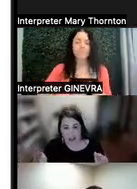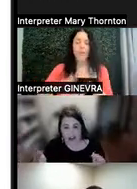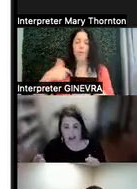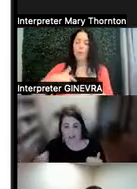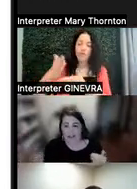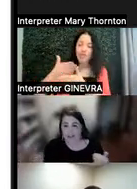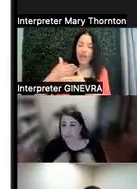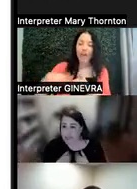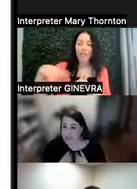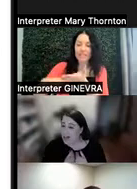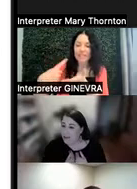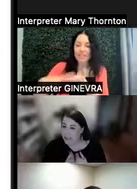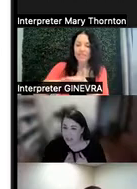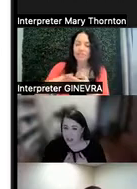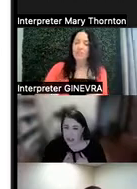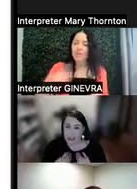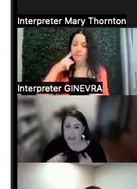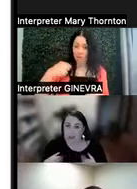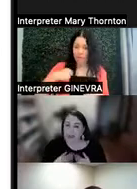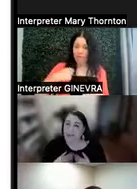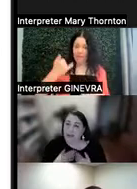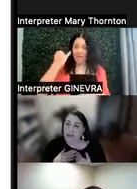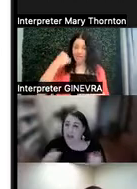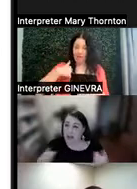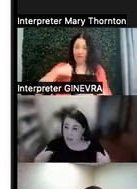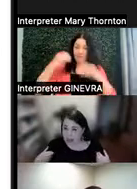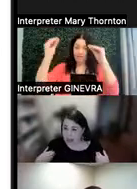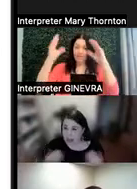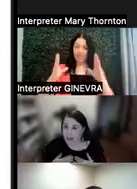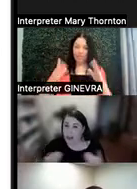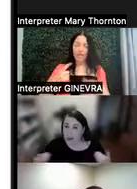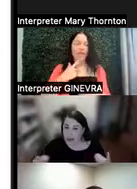Of, for me, if I'm the teacher, what is my bottom line? And knowing that.